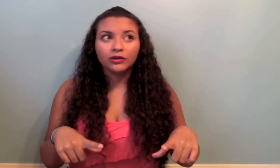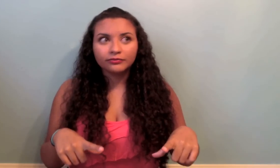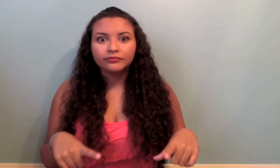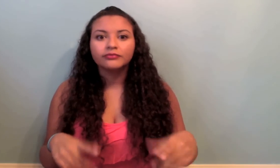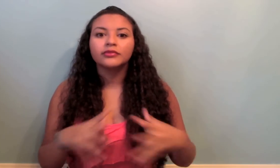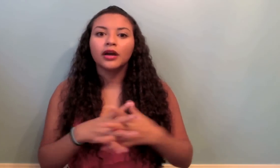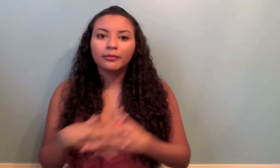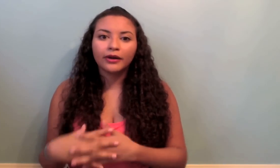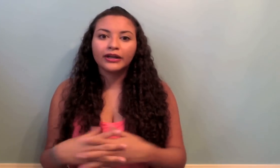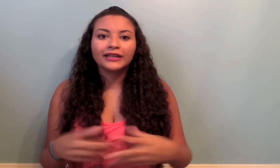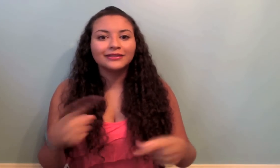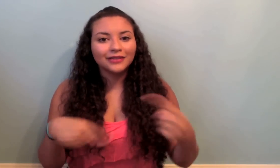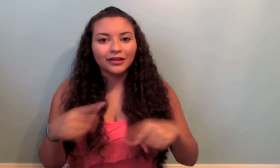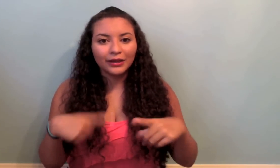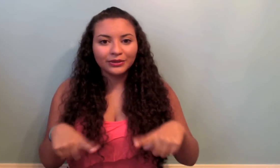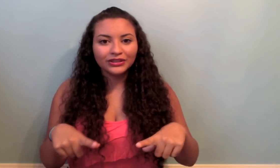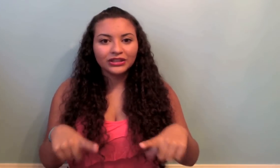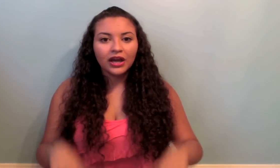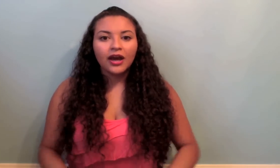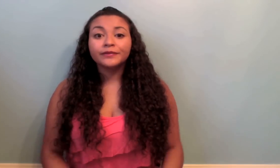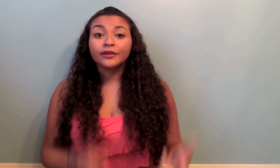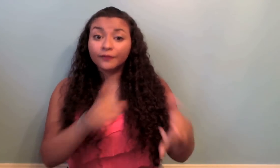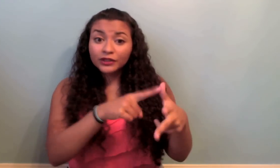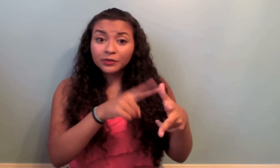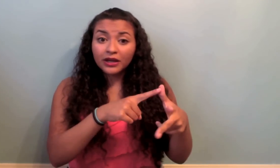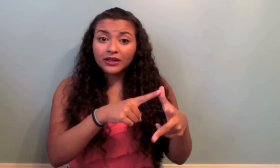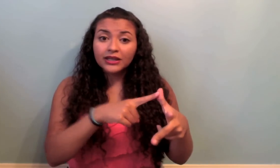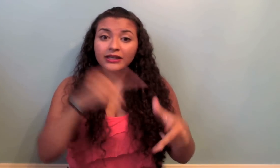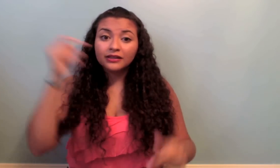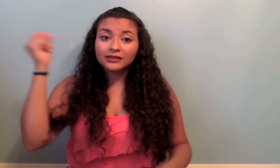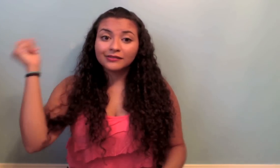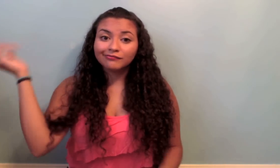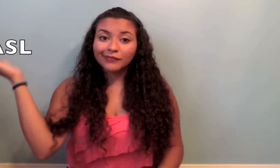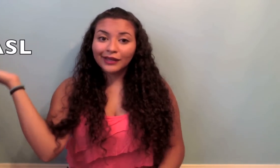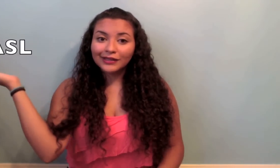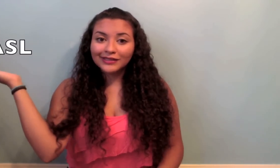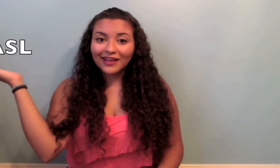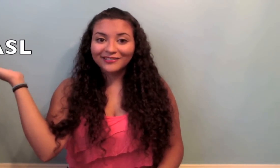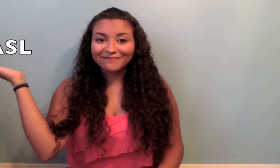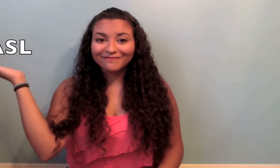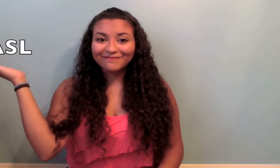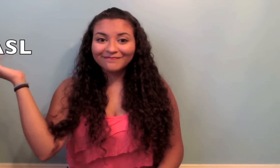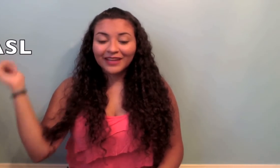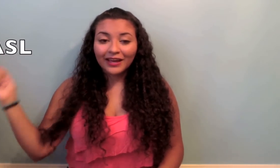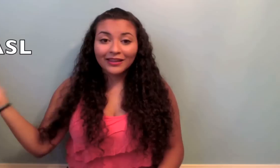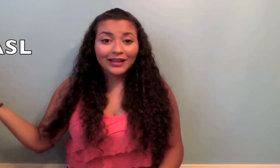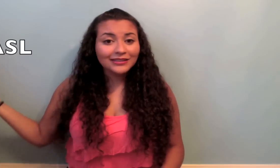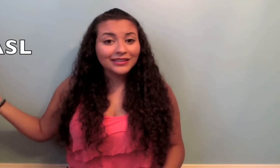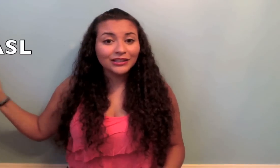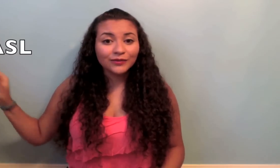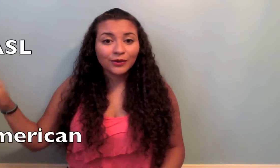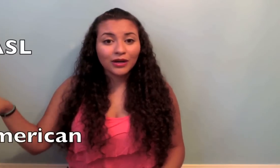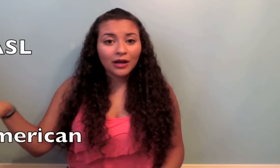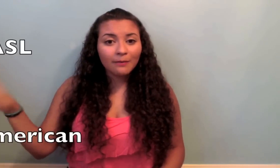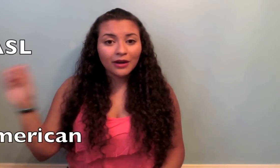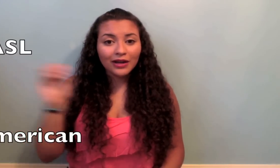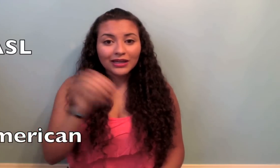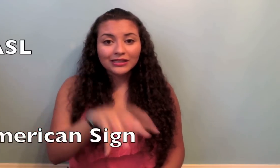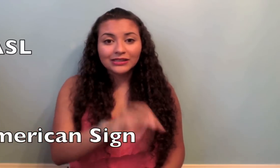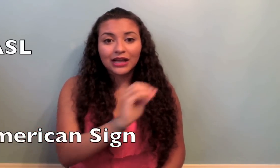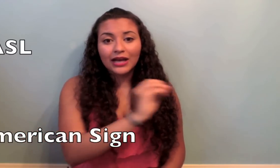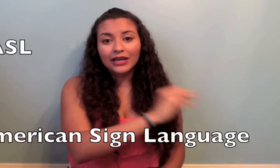well Americans sign language. the first one is ASL that stands for American Sign Language